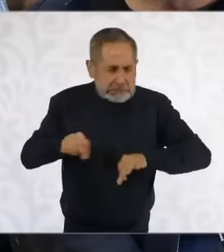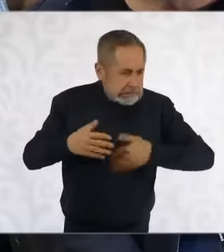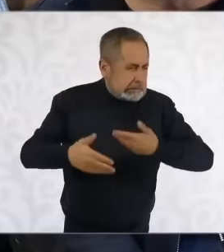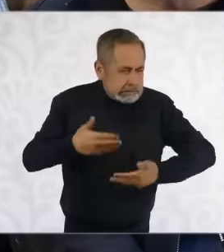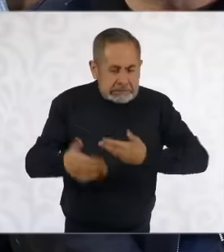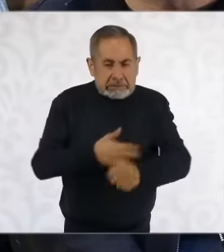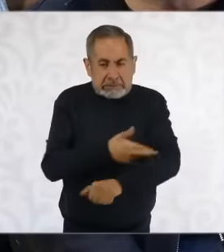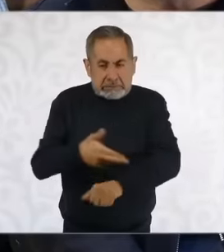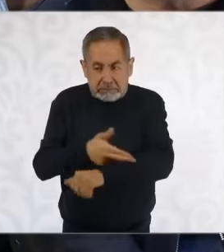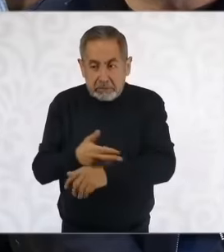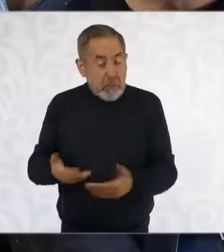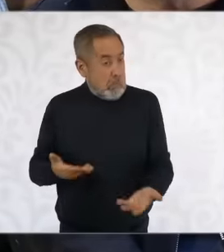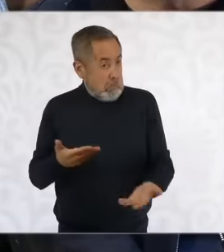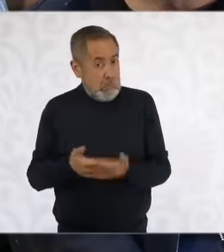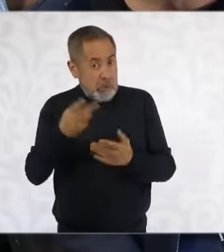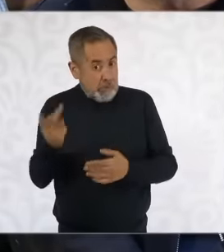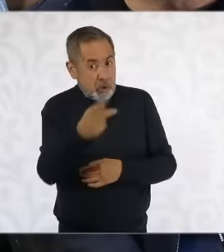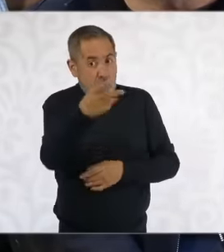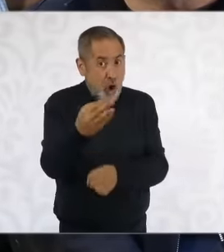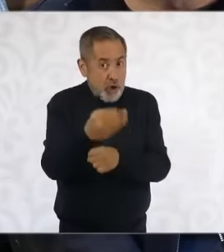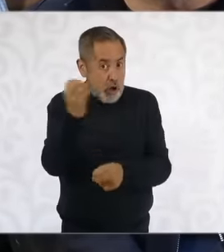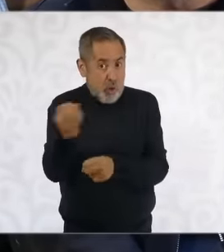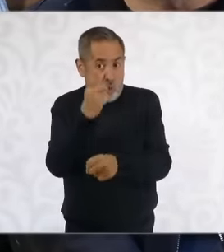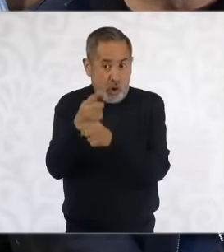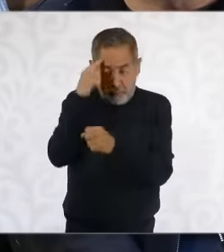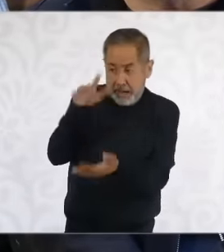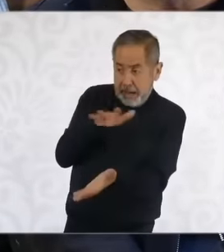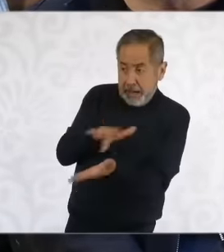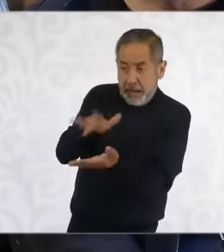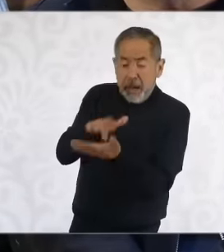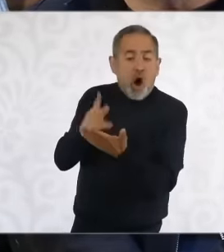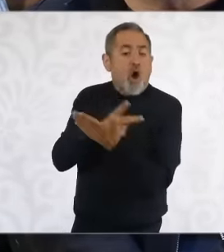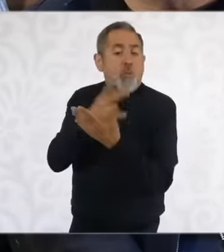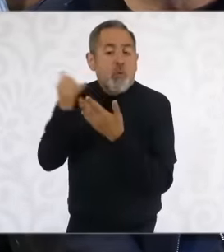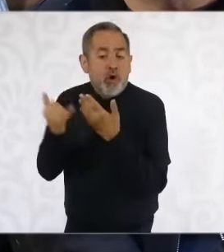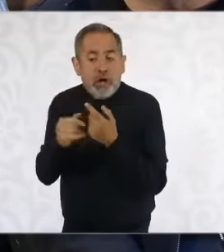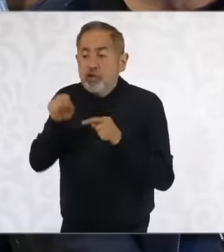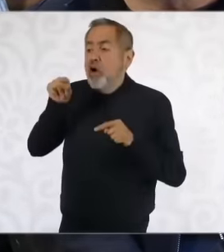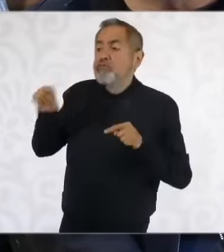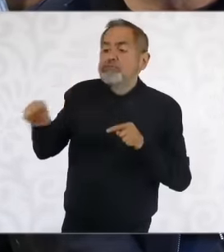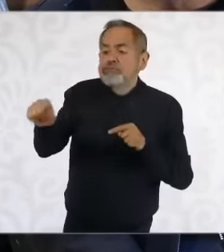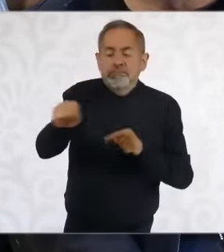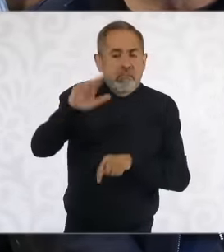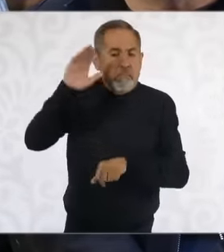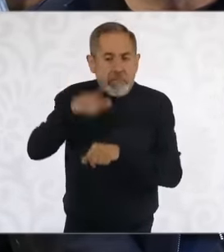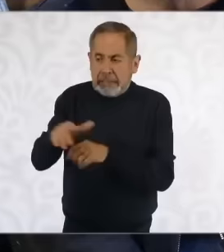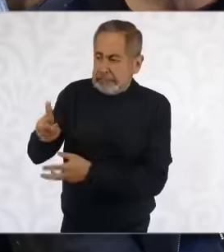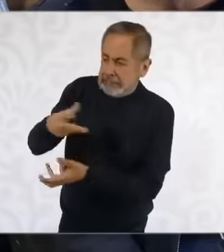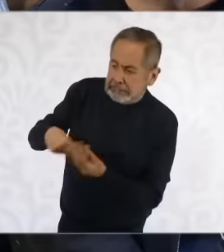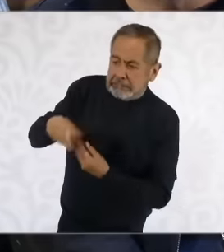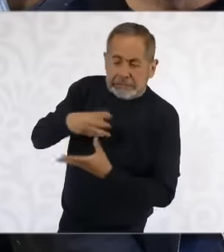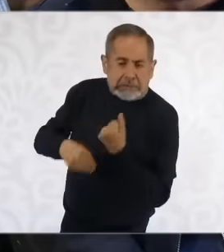may now be a opportunity to promote more sustainable supply projects and